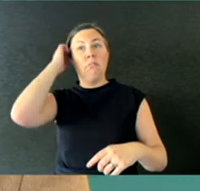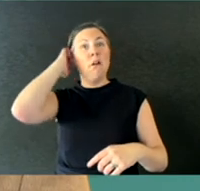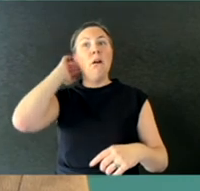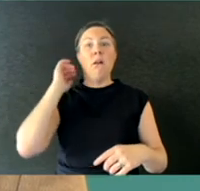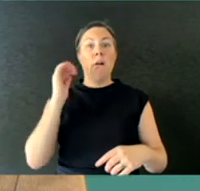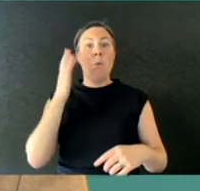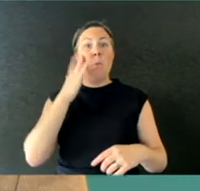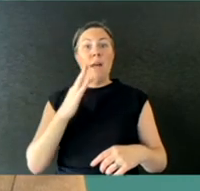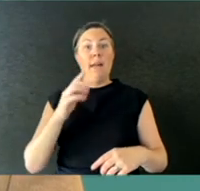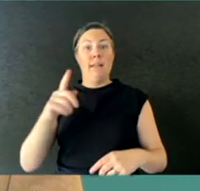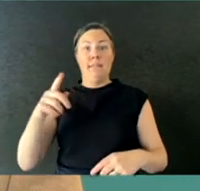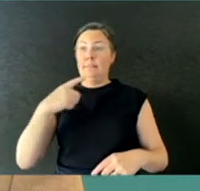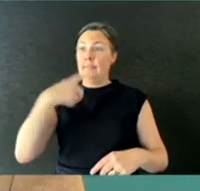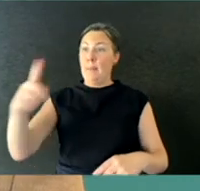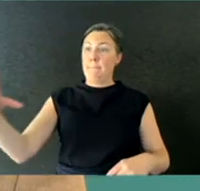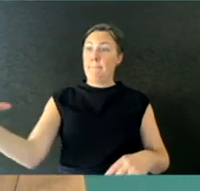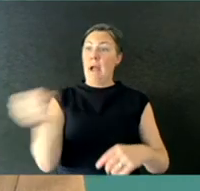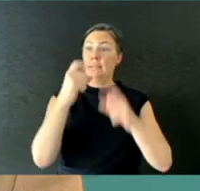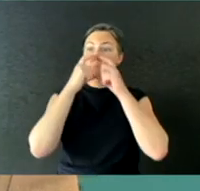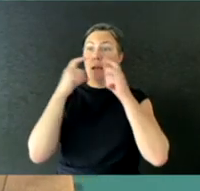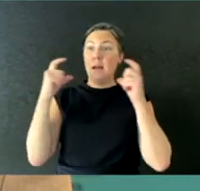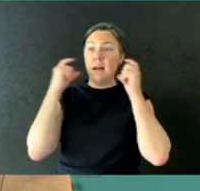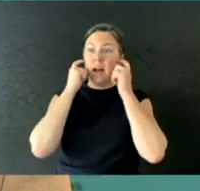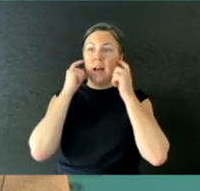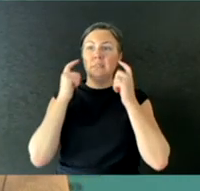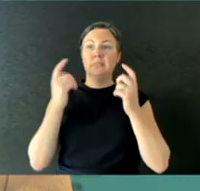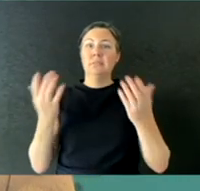masks is going to be a lot lower now as a result of the Victorian experience.